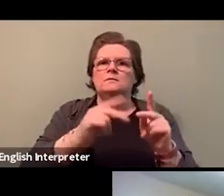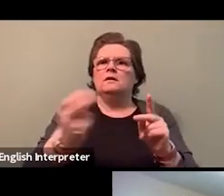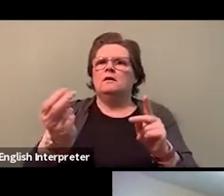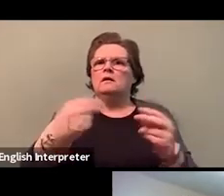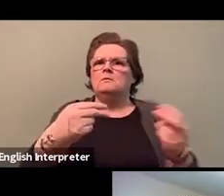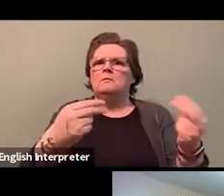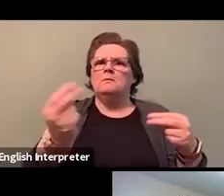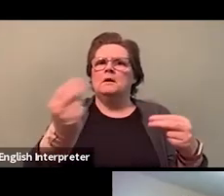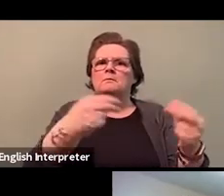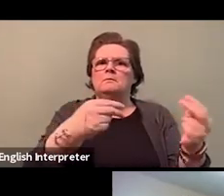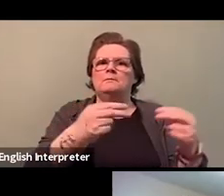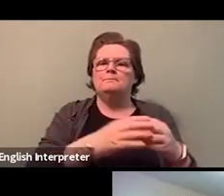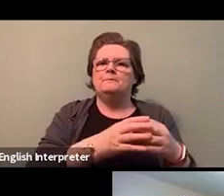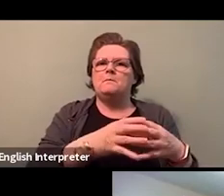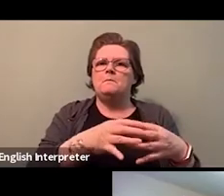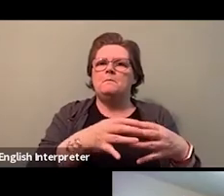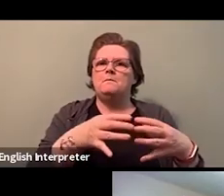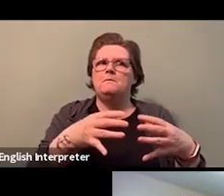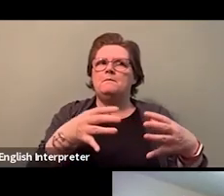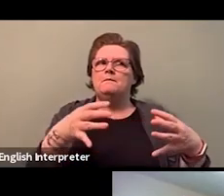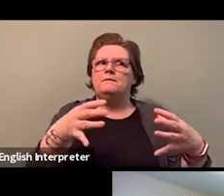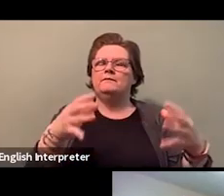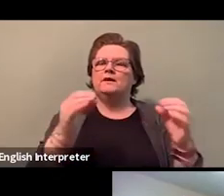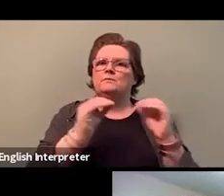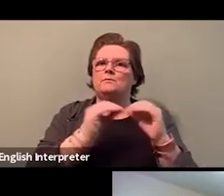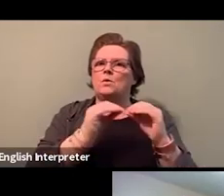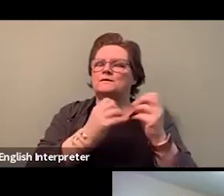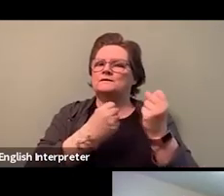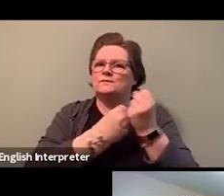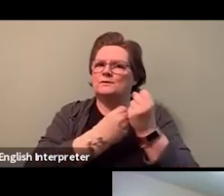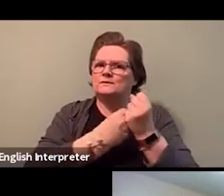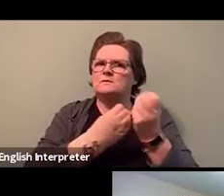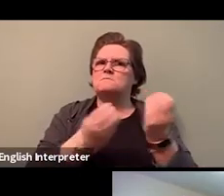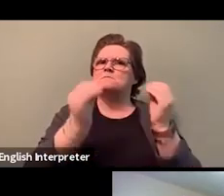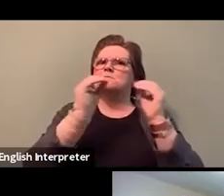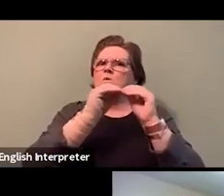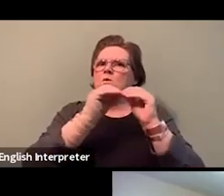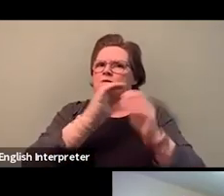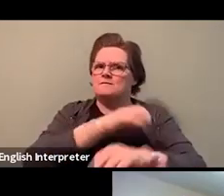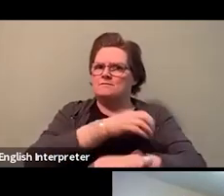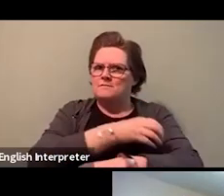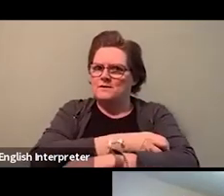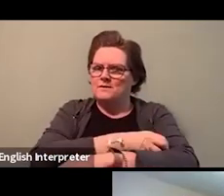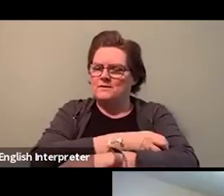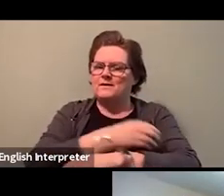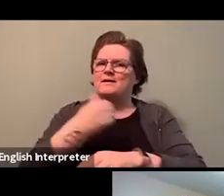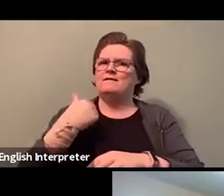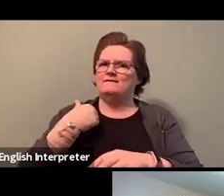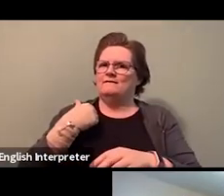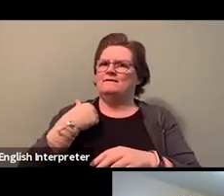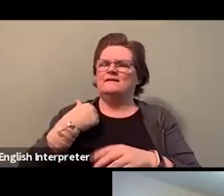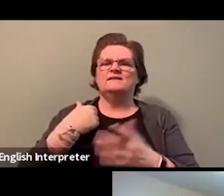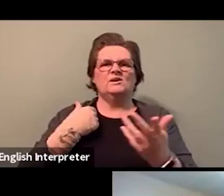We do have to find ways to talk to each other, and find ways to actually break the ceiling